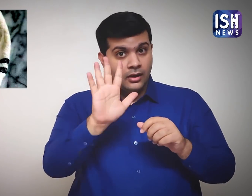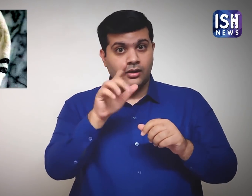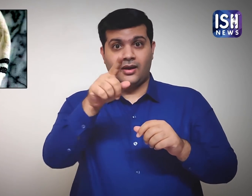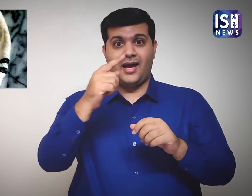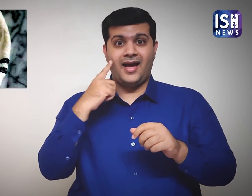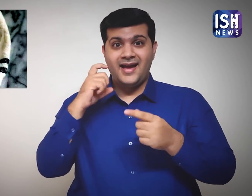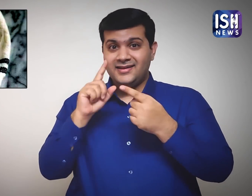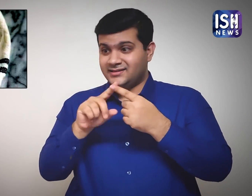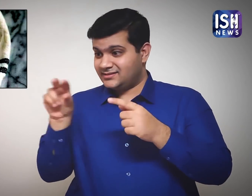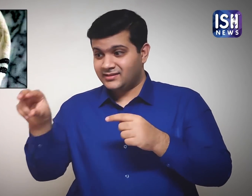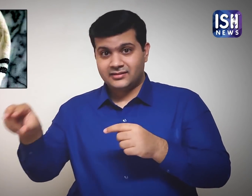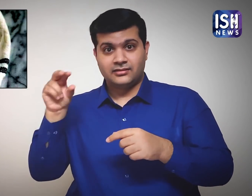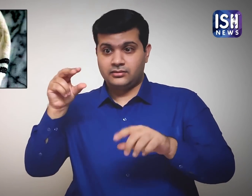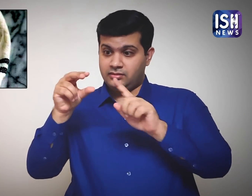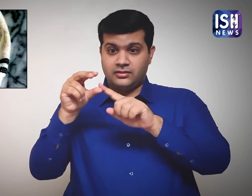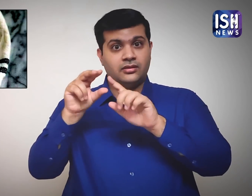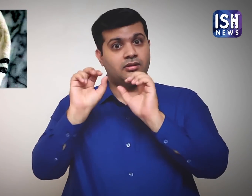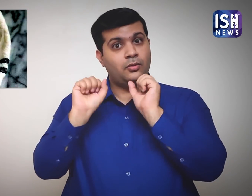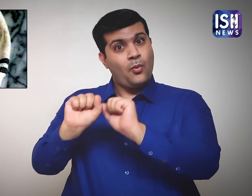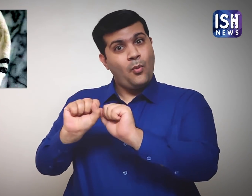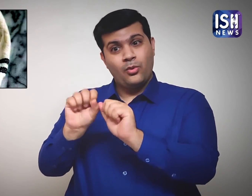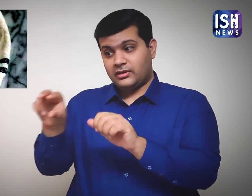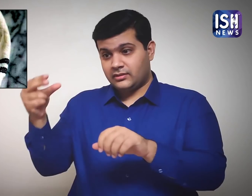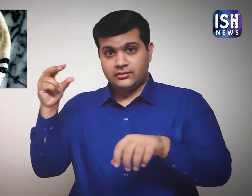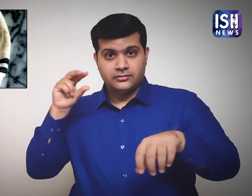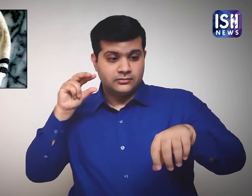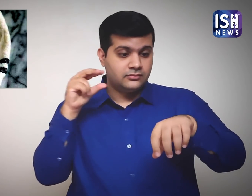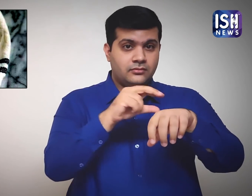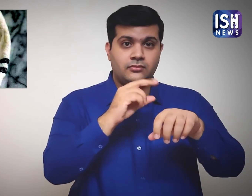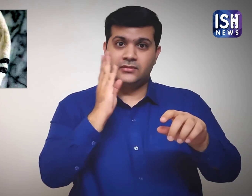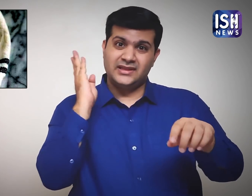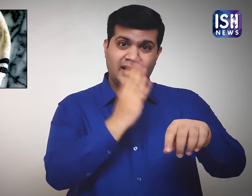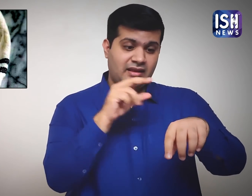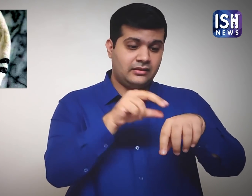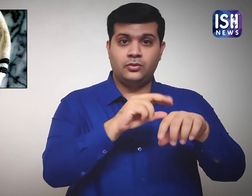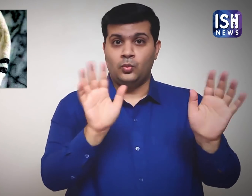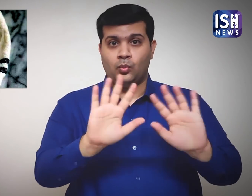However, don't put the ice directly on the skin.